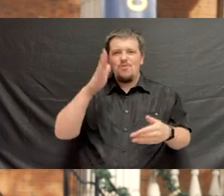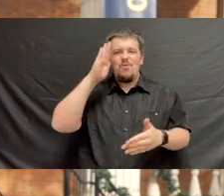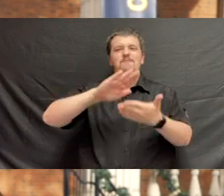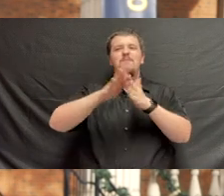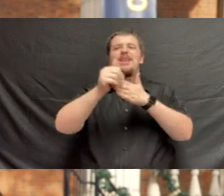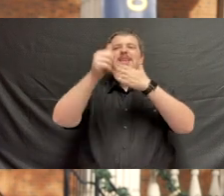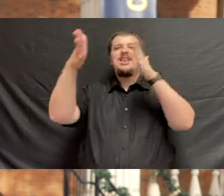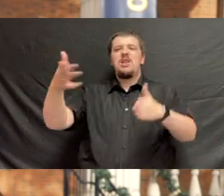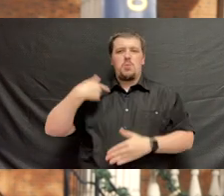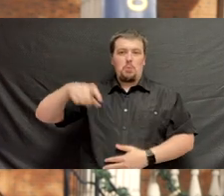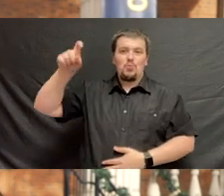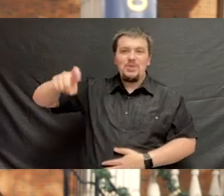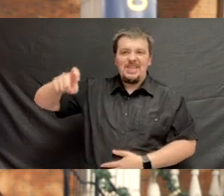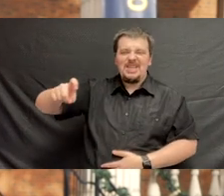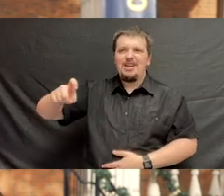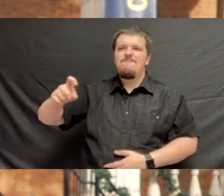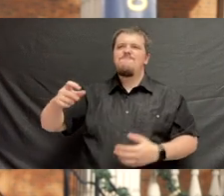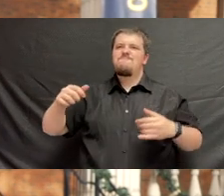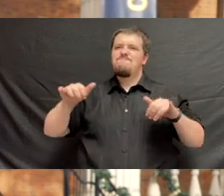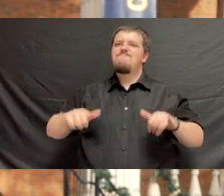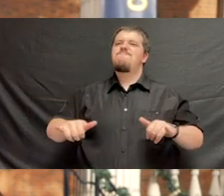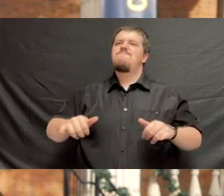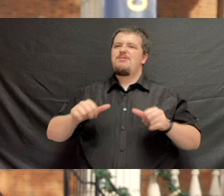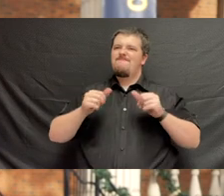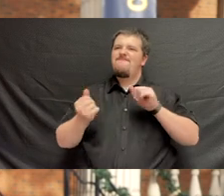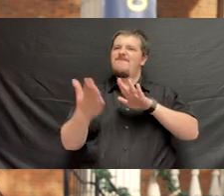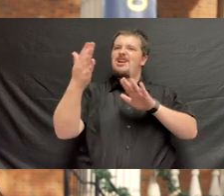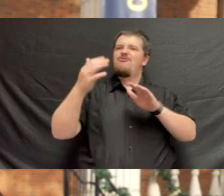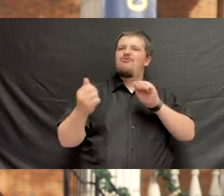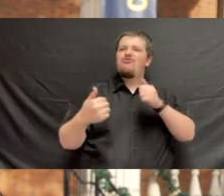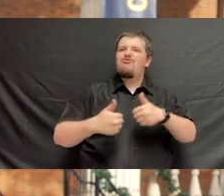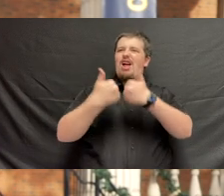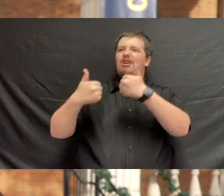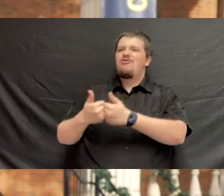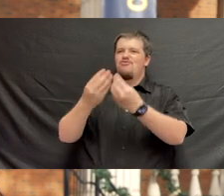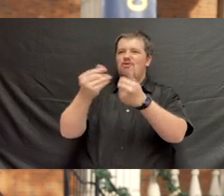you will become the leaders we need, poised to face the challenges and solve the problems